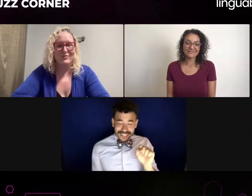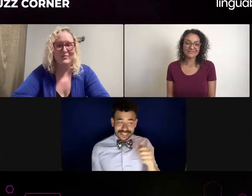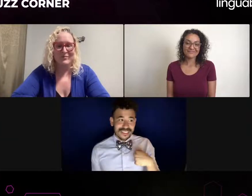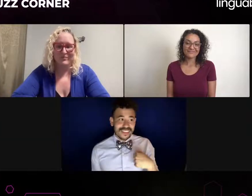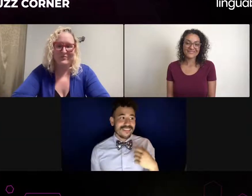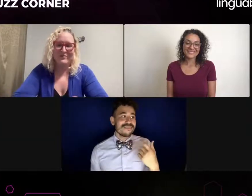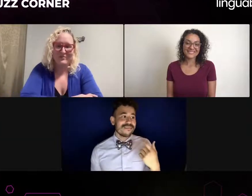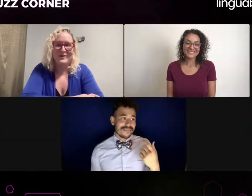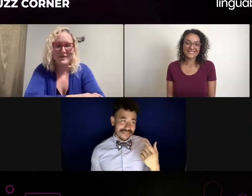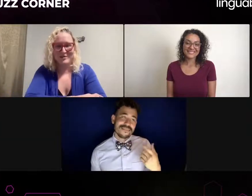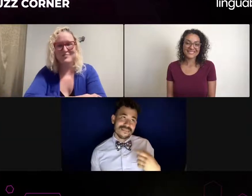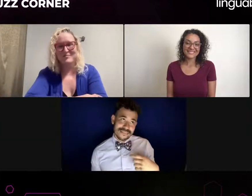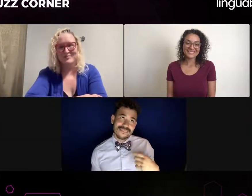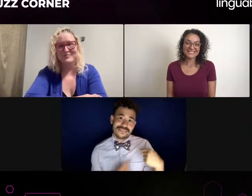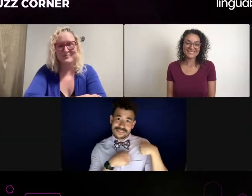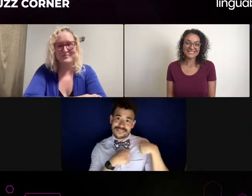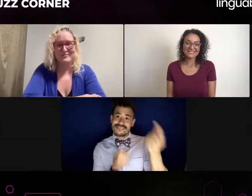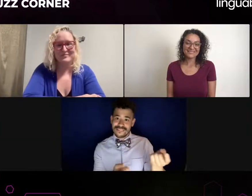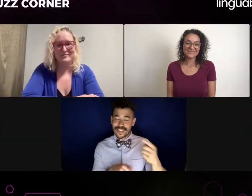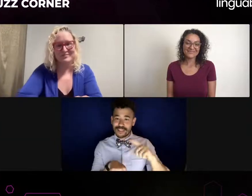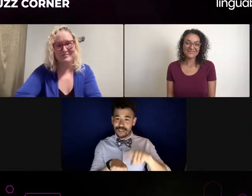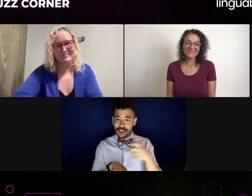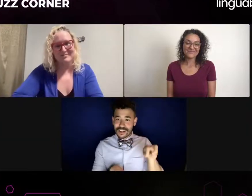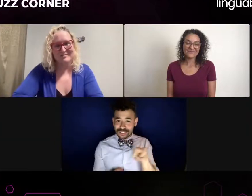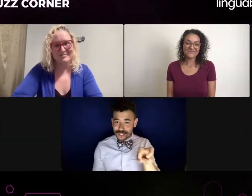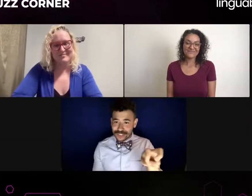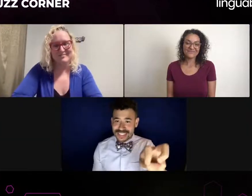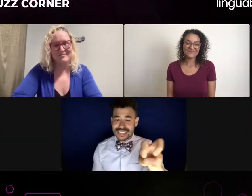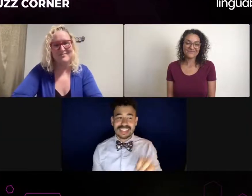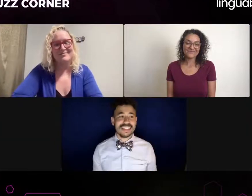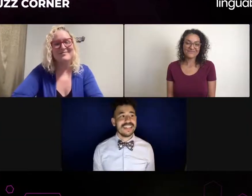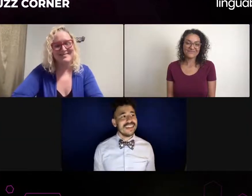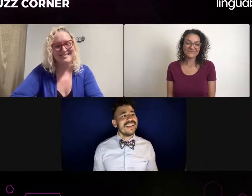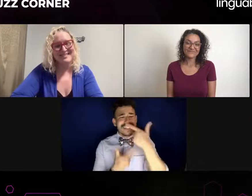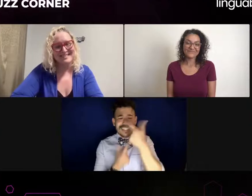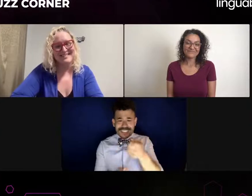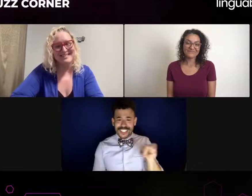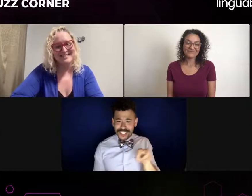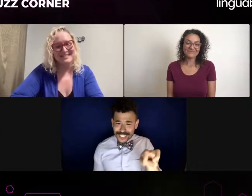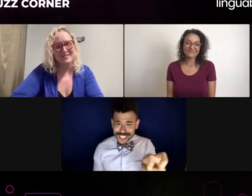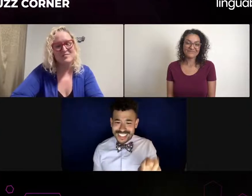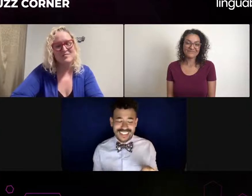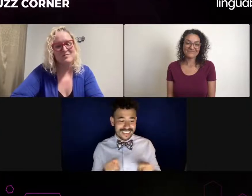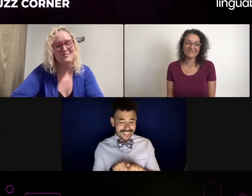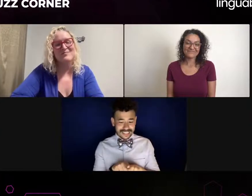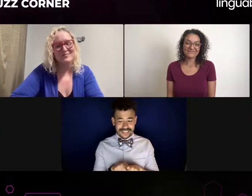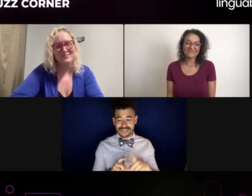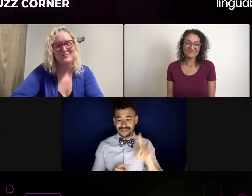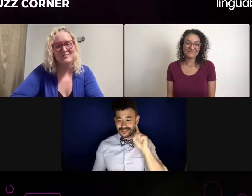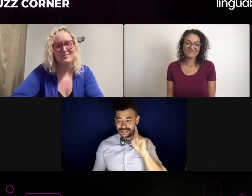As I got older I realized that's what I wanted to do. I realized there's a place called theater for that.